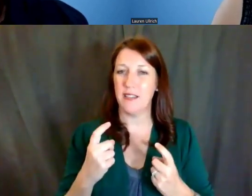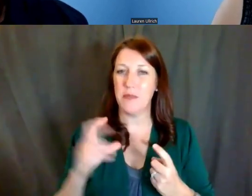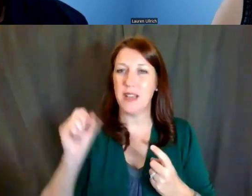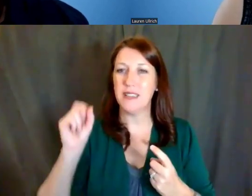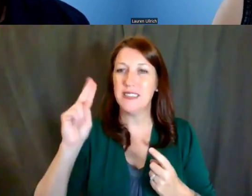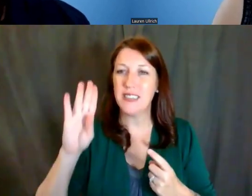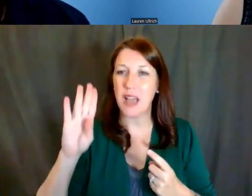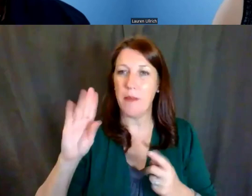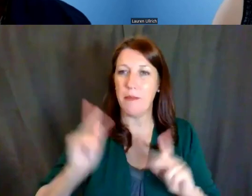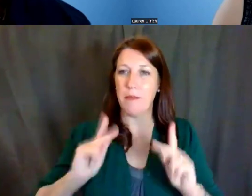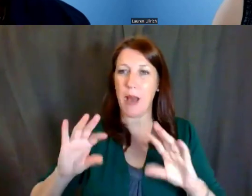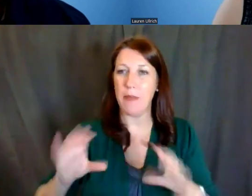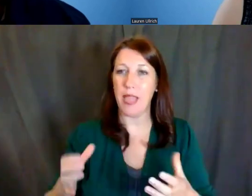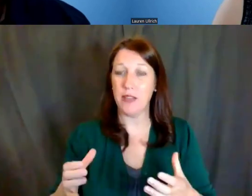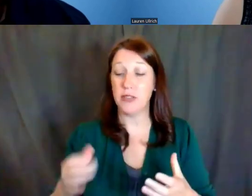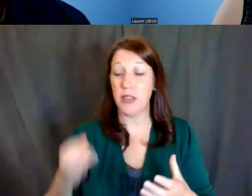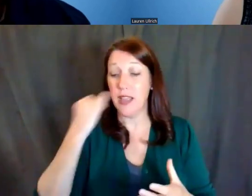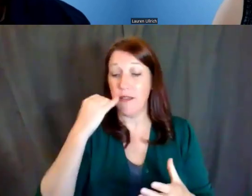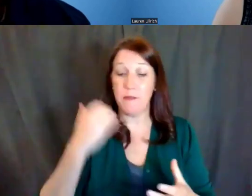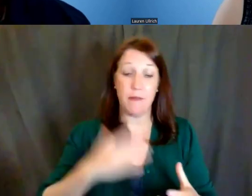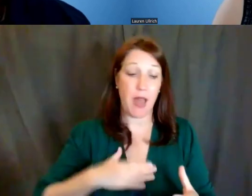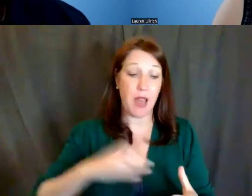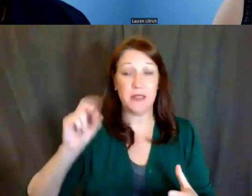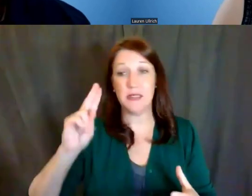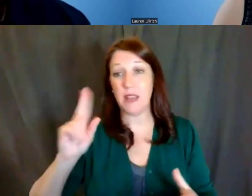is my subpopulation underrepresented